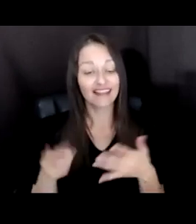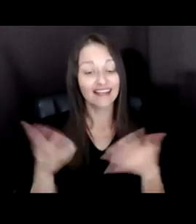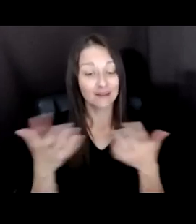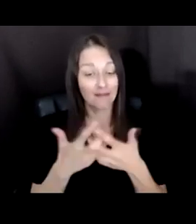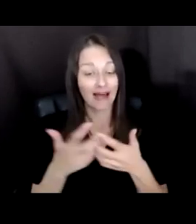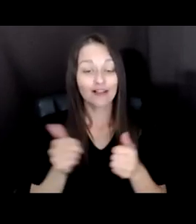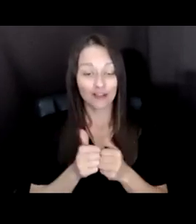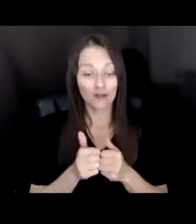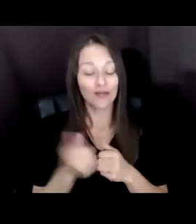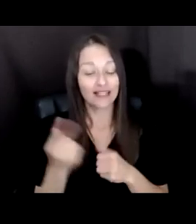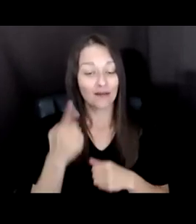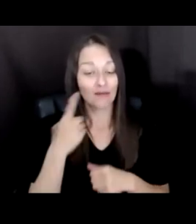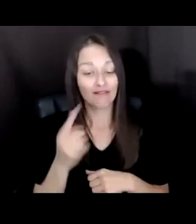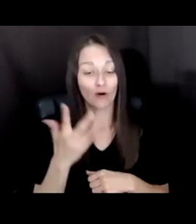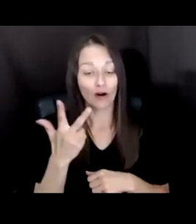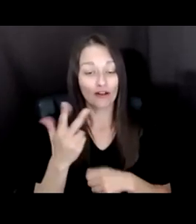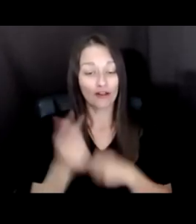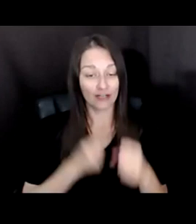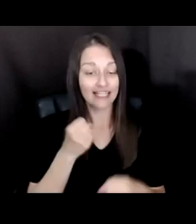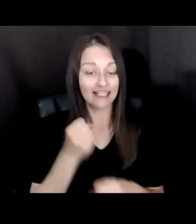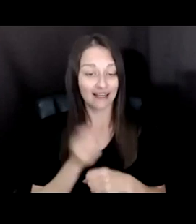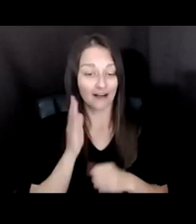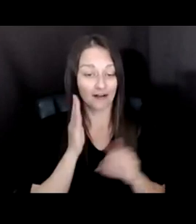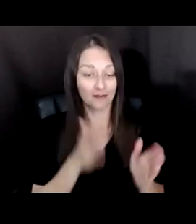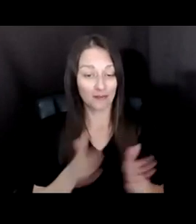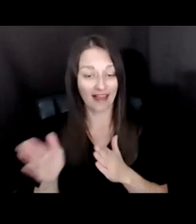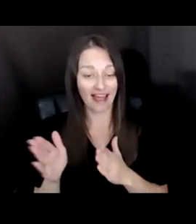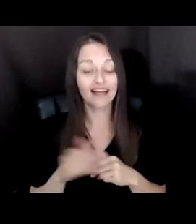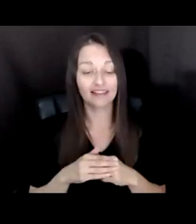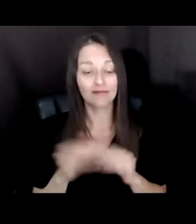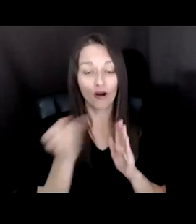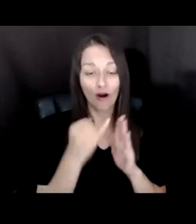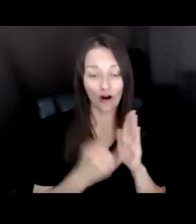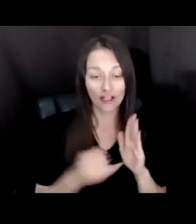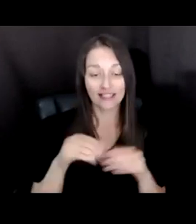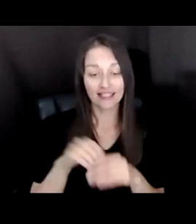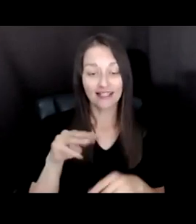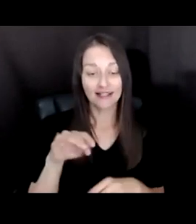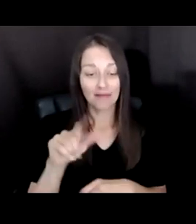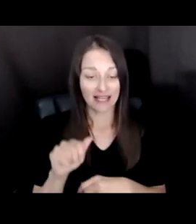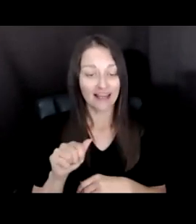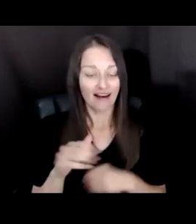TO UNDERSTAND THE ROLE OF DIGITAL MEDIA IN ARTS PARTICIPATION MORE BROADLY. RECENT NUMBERS SUGGEST